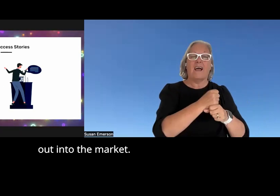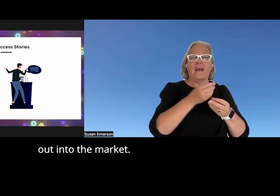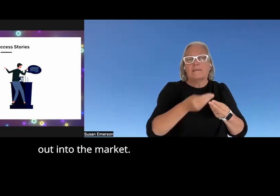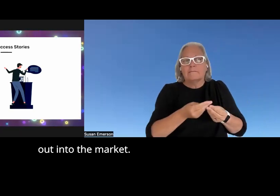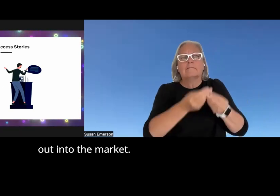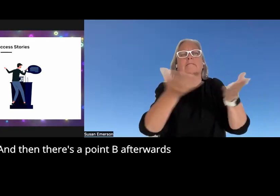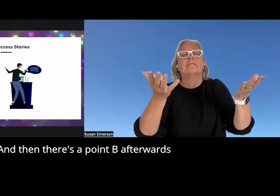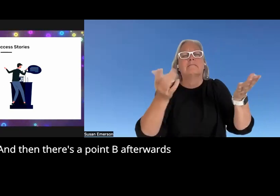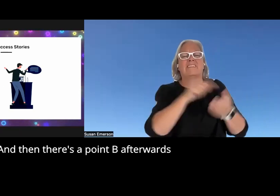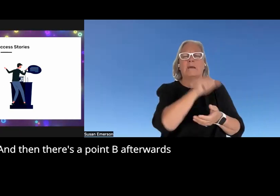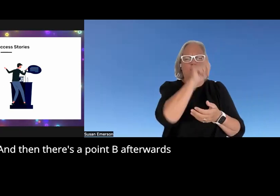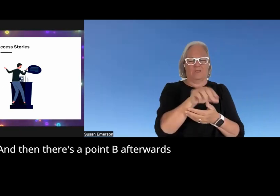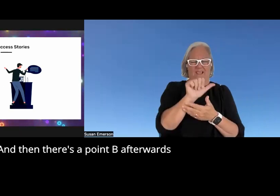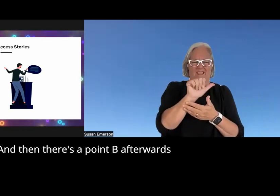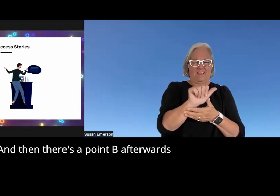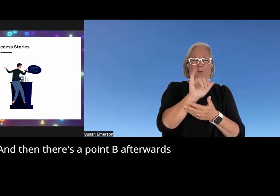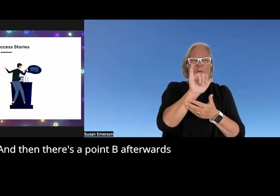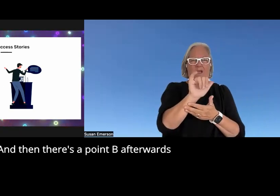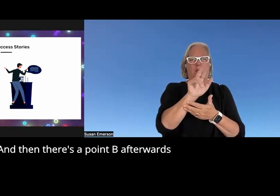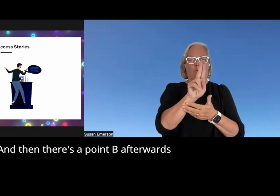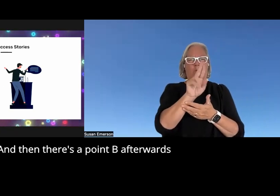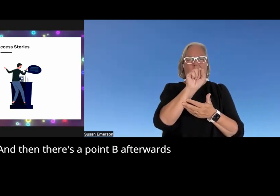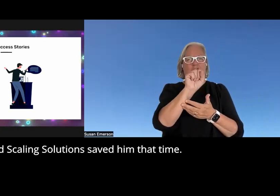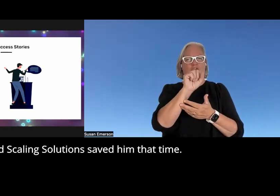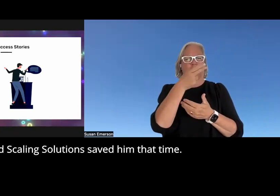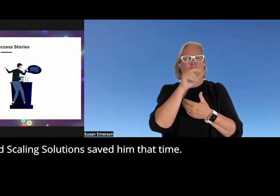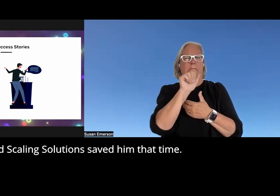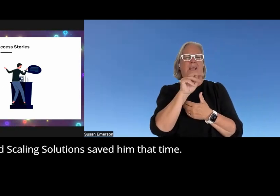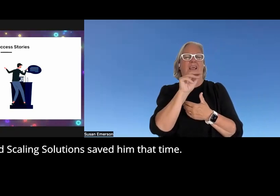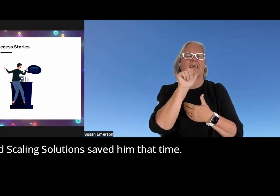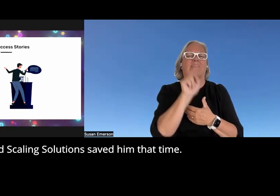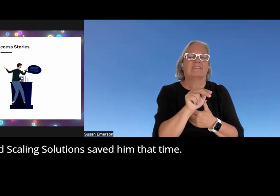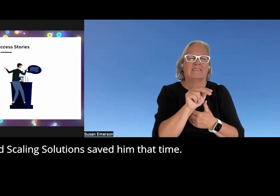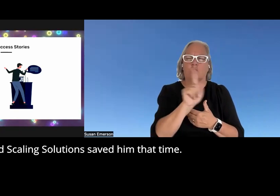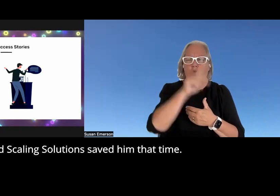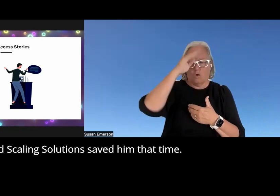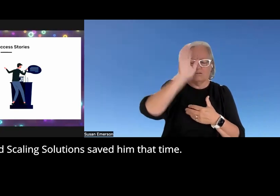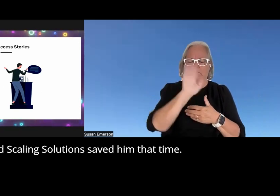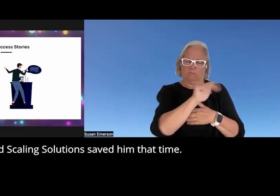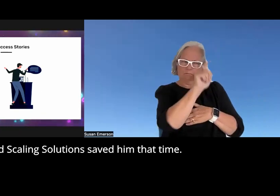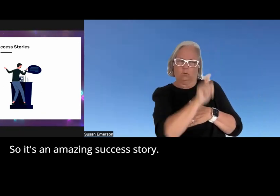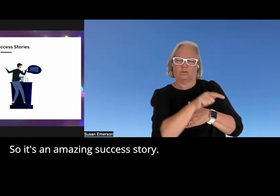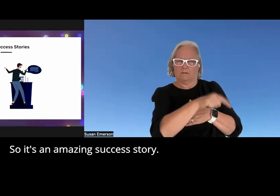market and then there's a point B afterwards and scaling Solutions saved him that time so it's an